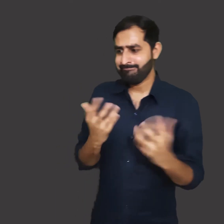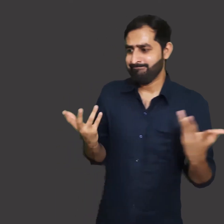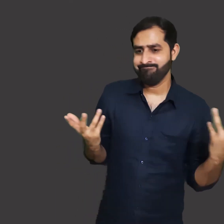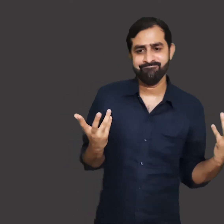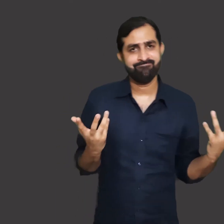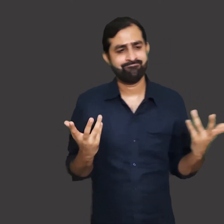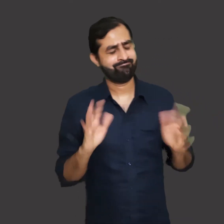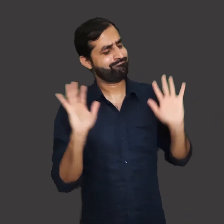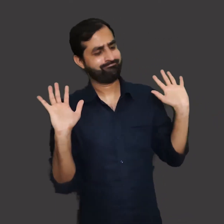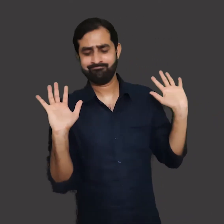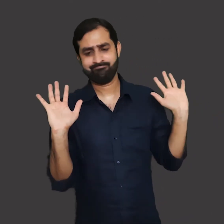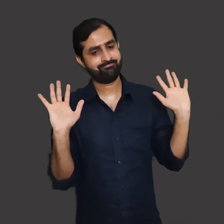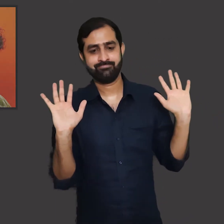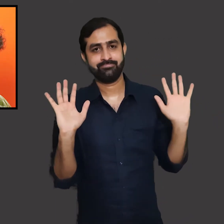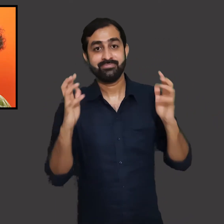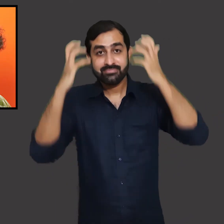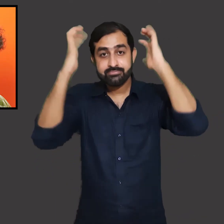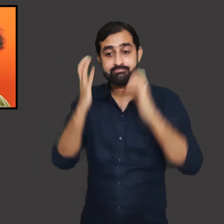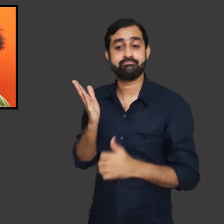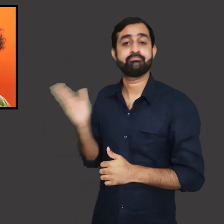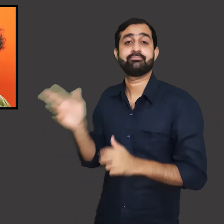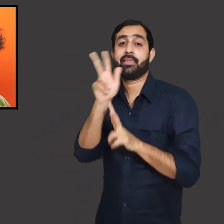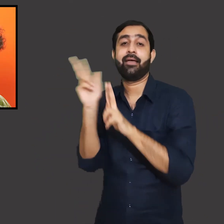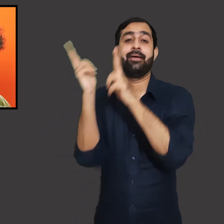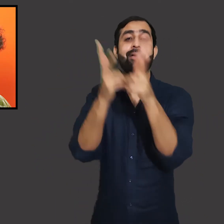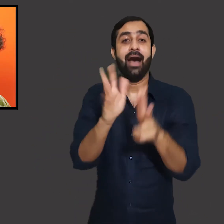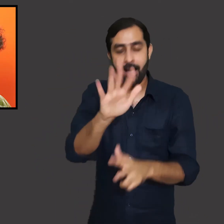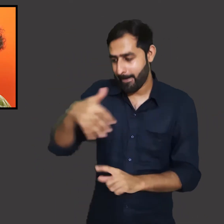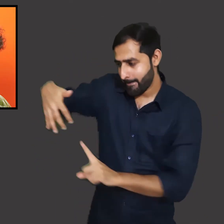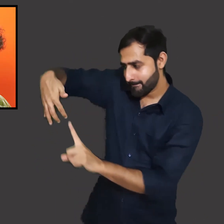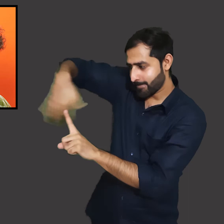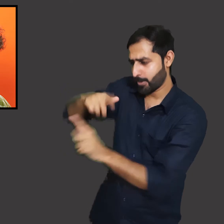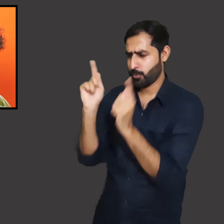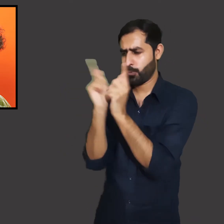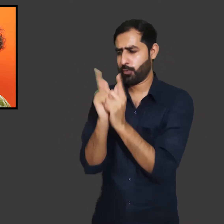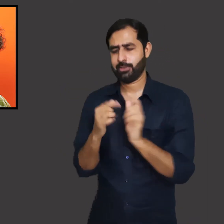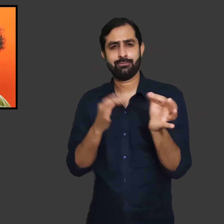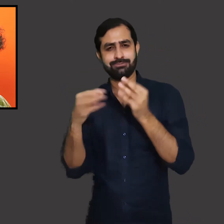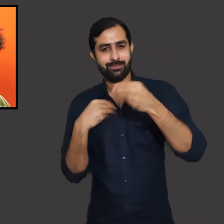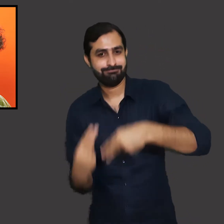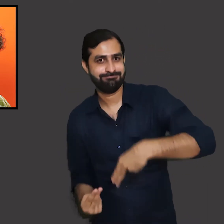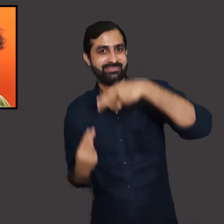In this book she has written an essay in which she discusses her views on building dams